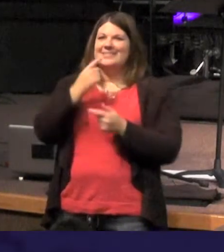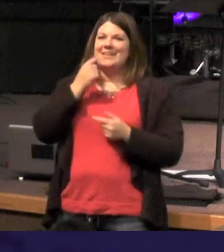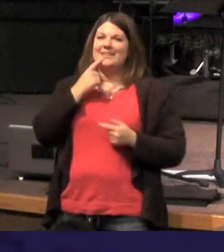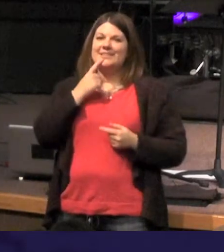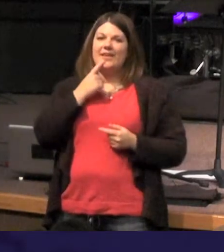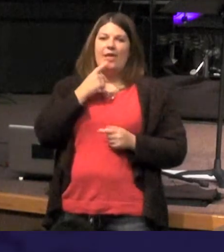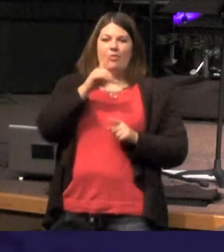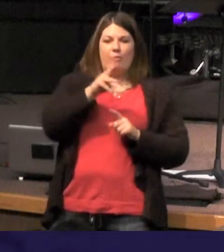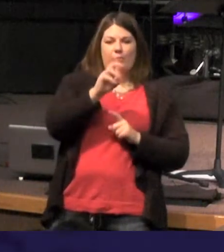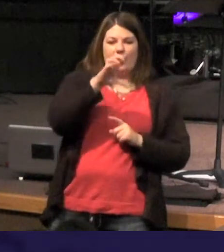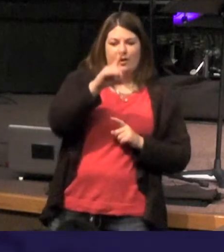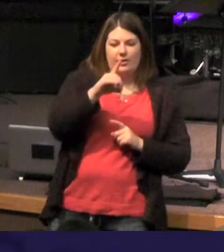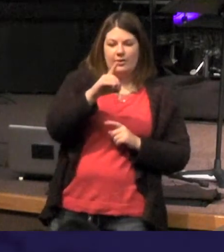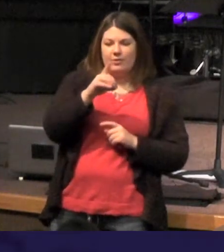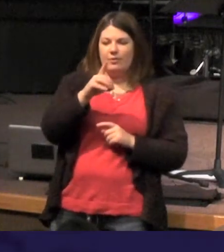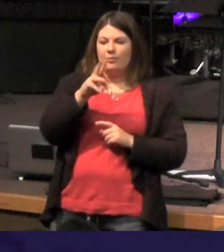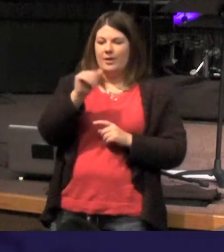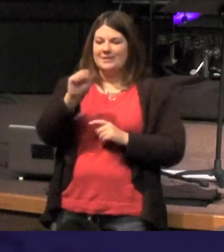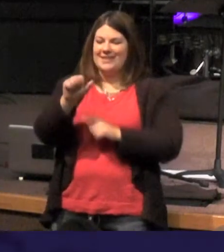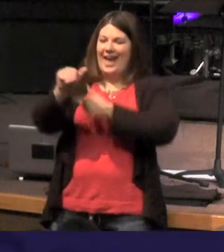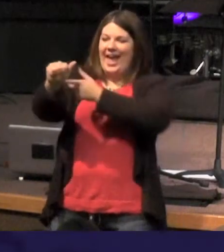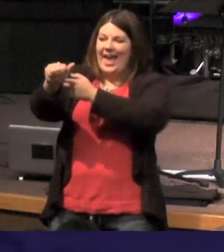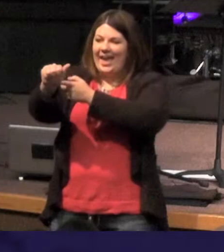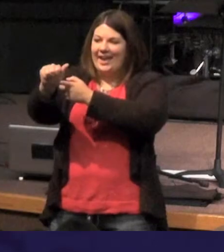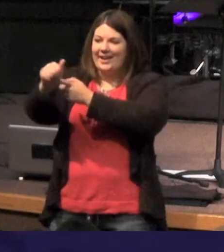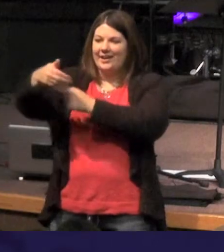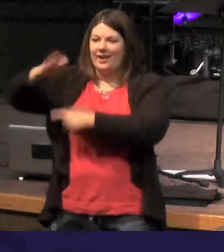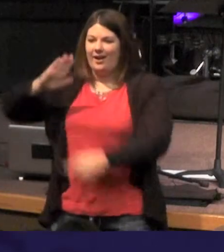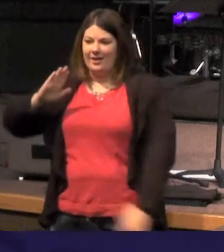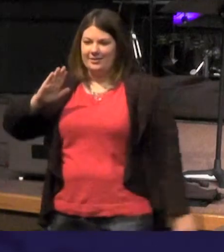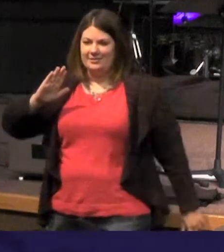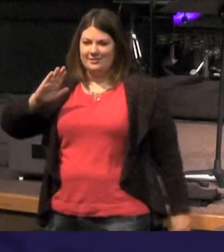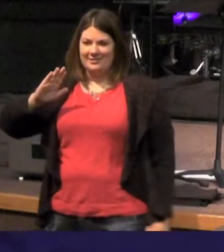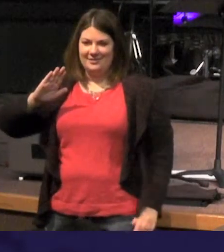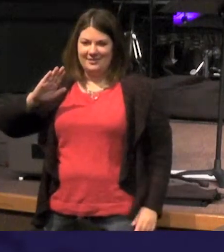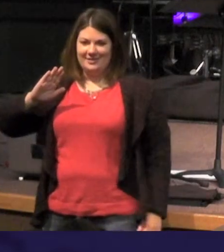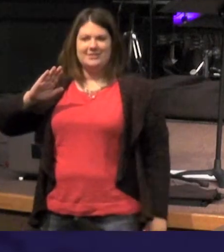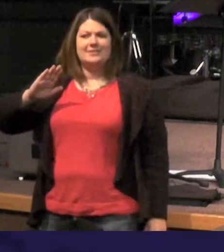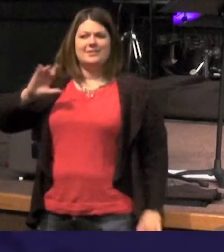a God - I'd like to stop and say just a terrible translation